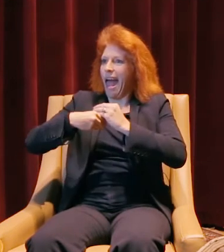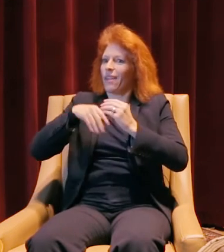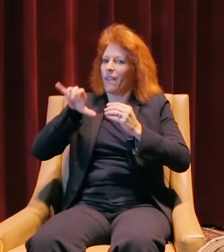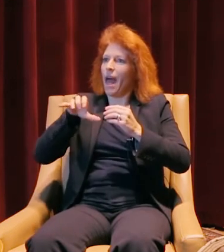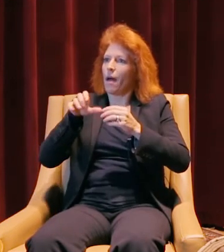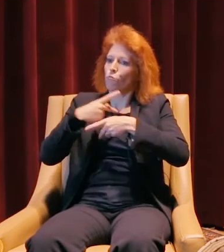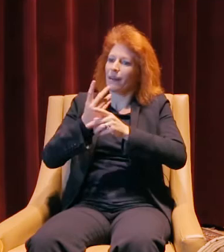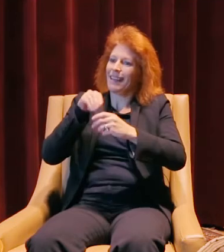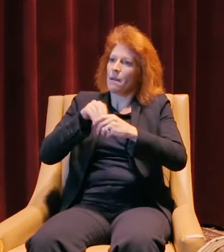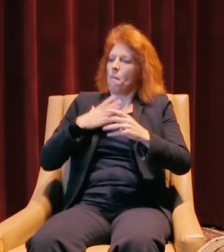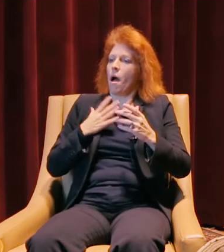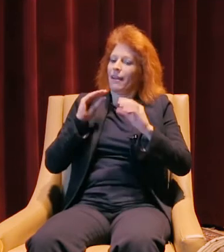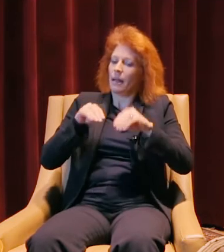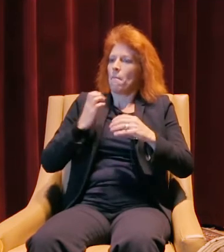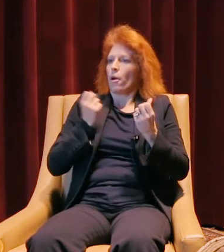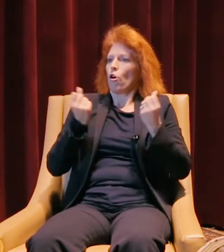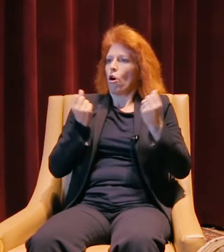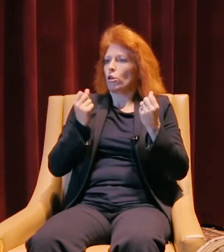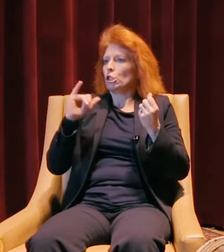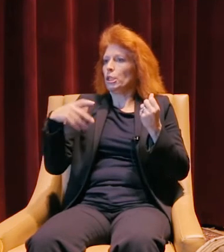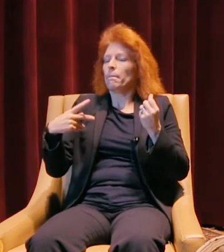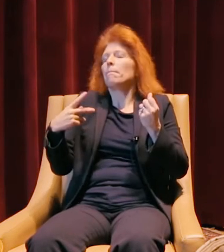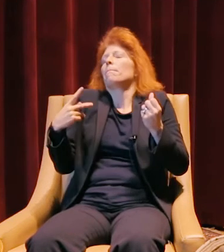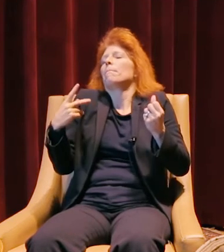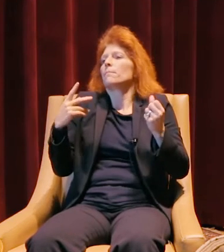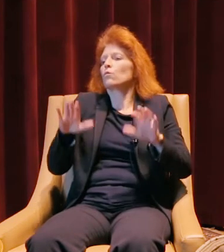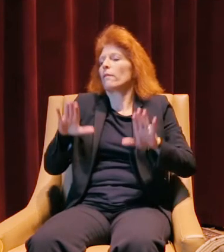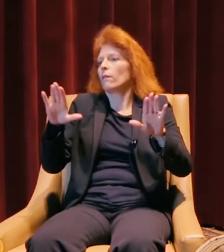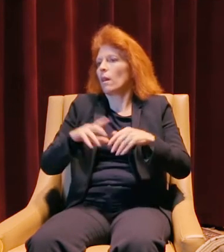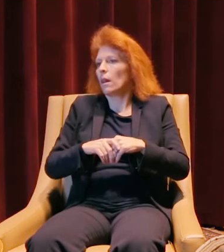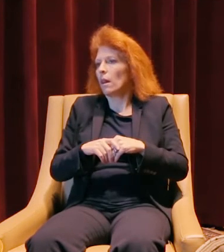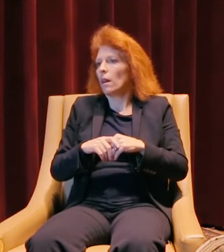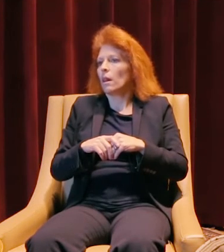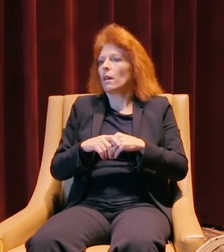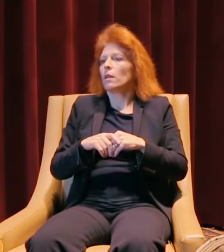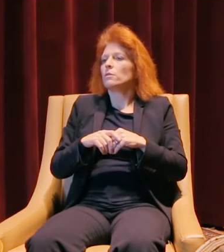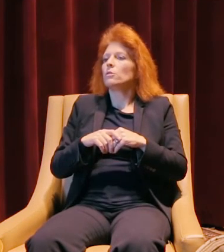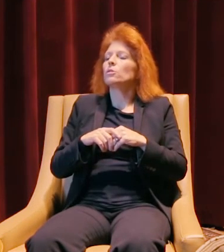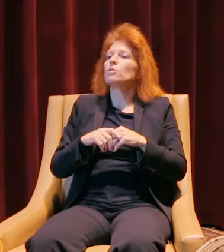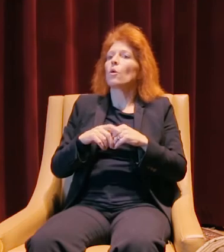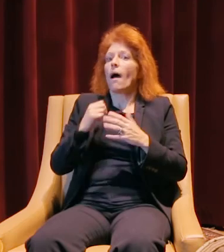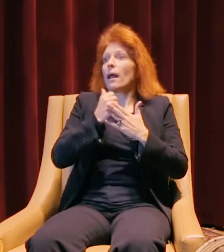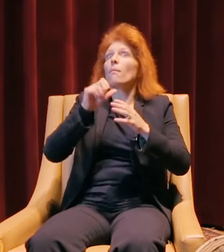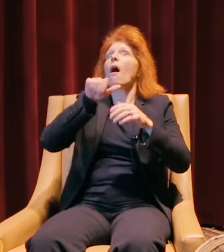with all the people that I would normally hang out with, anyway, and help the entire Jeeping community.